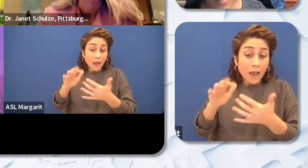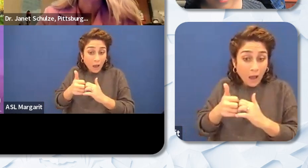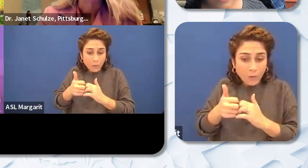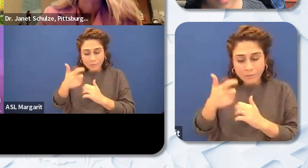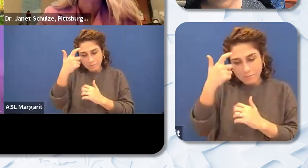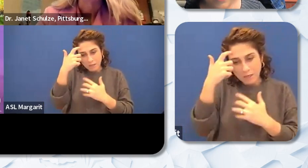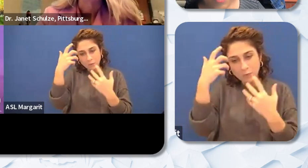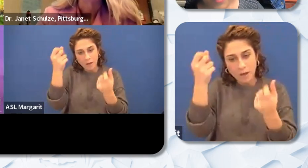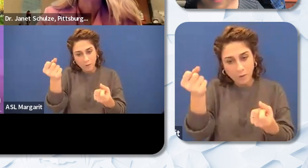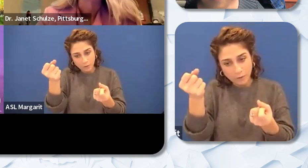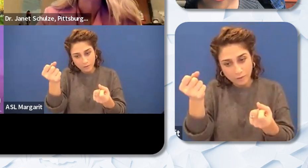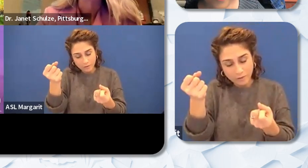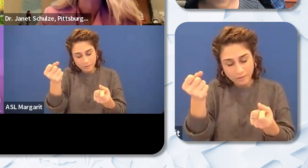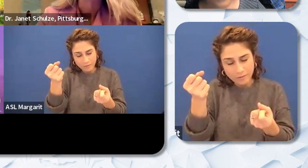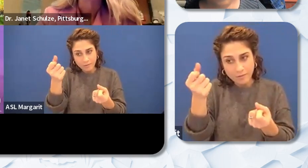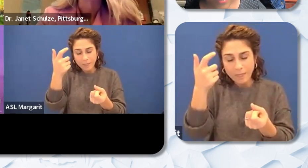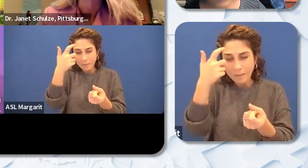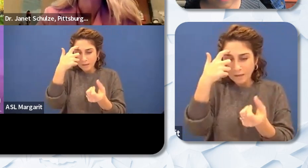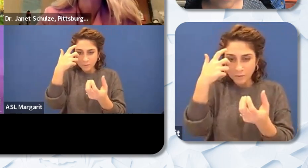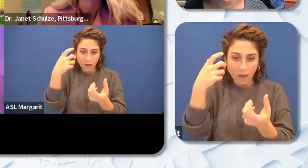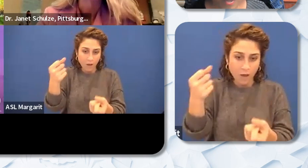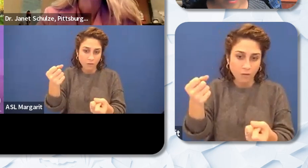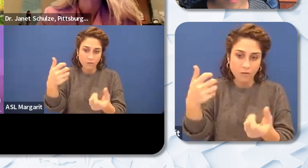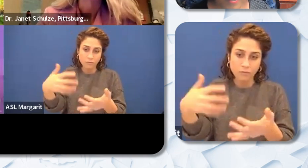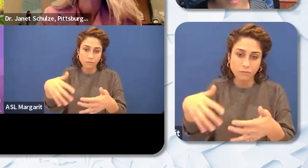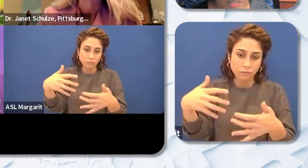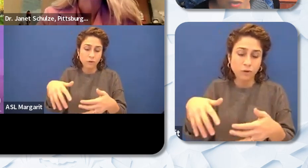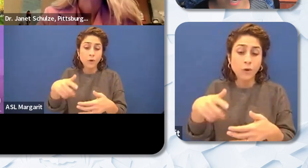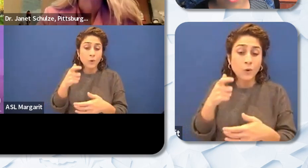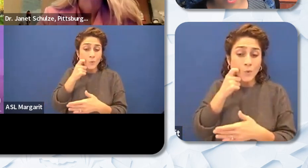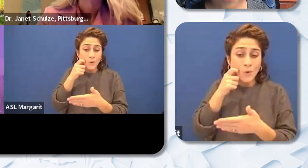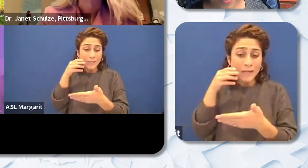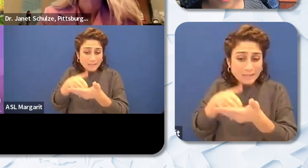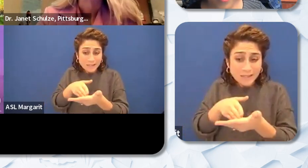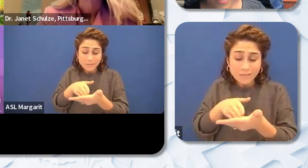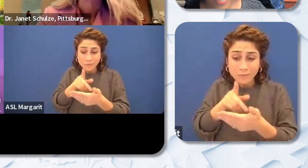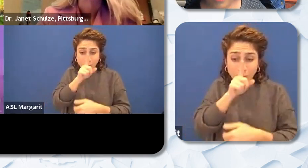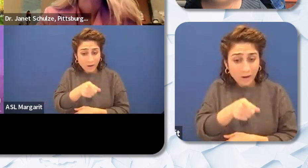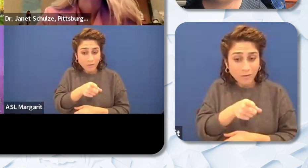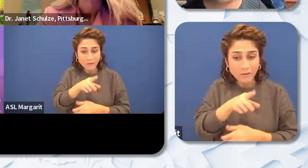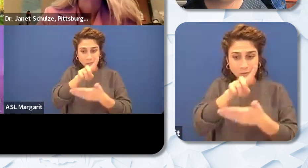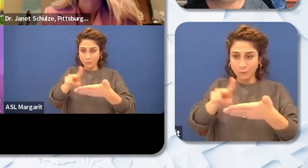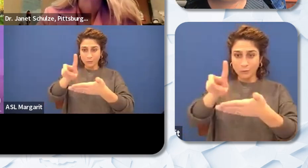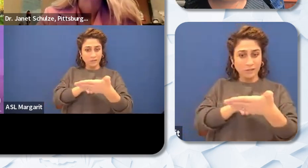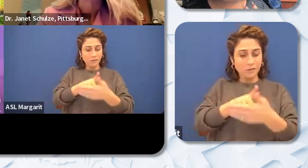that are needed by teachers. Racism is real. Discrimination is real. And when we are just